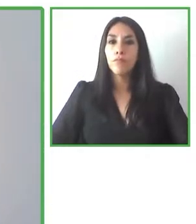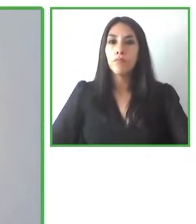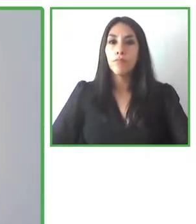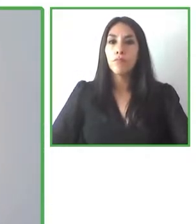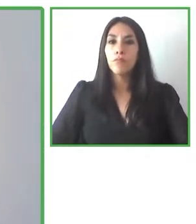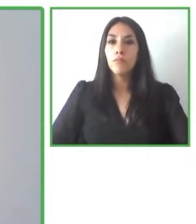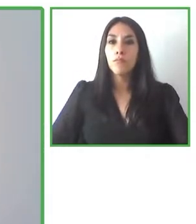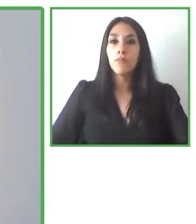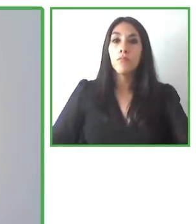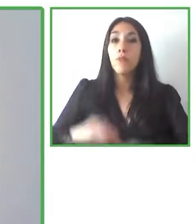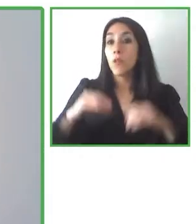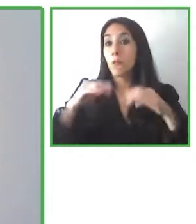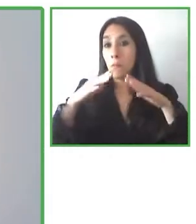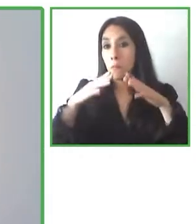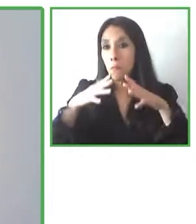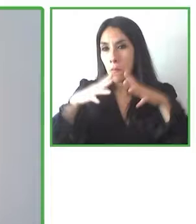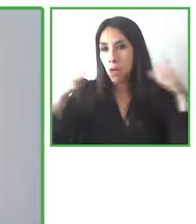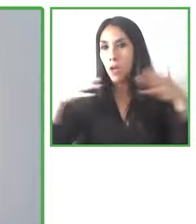Thank you very much Sonia for that introduction.